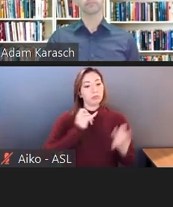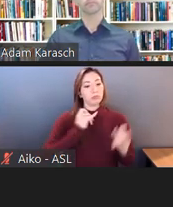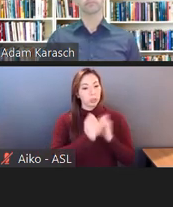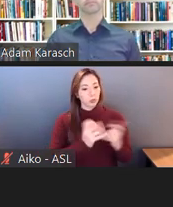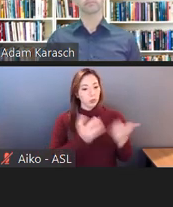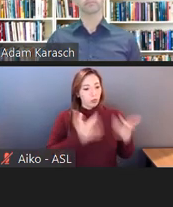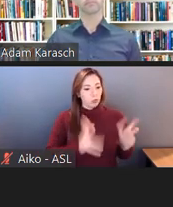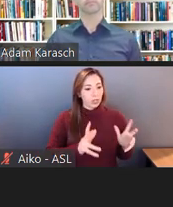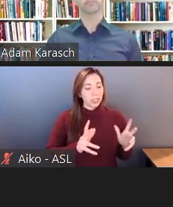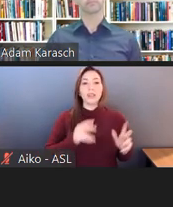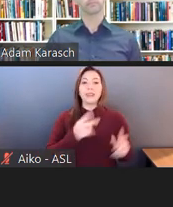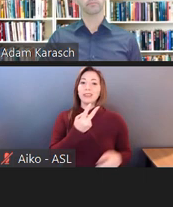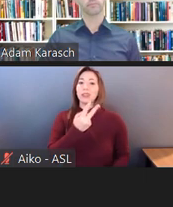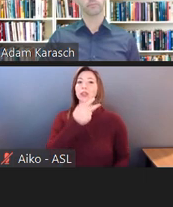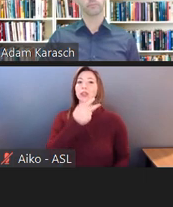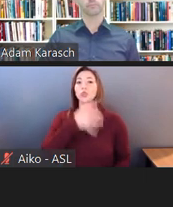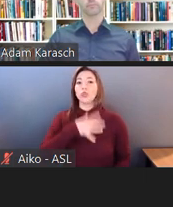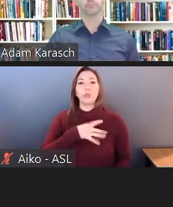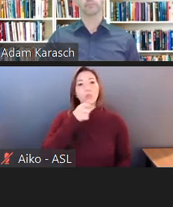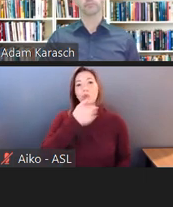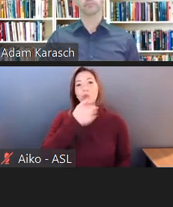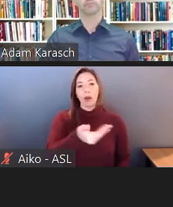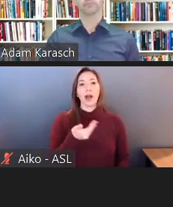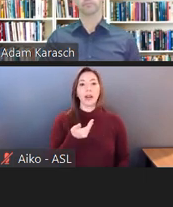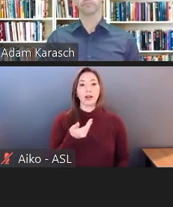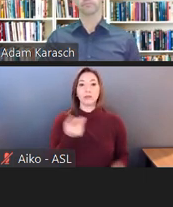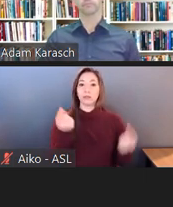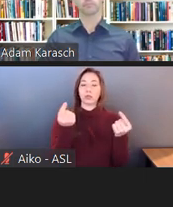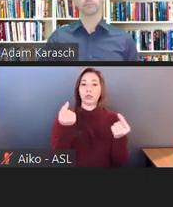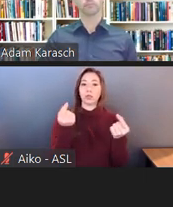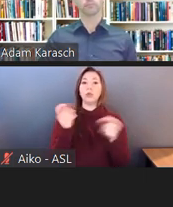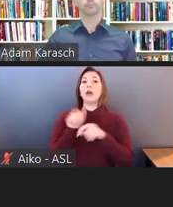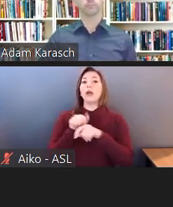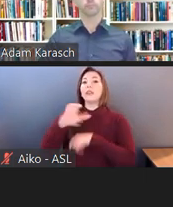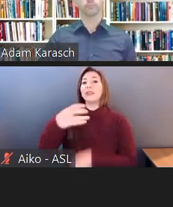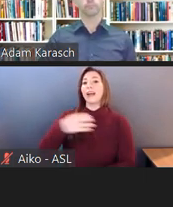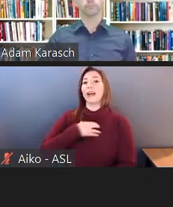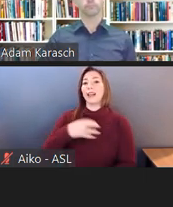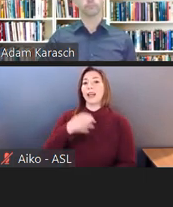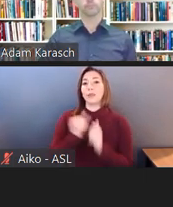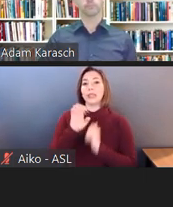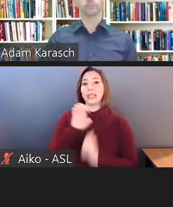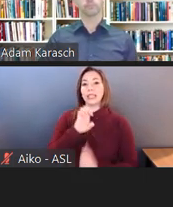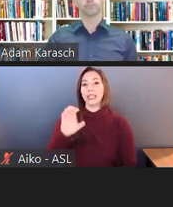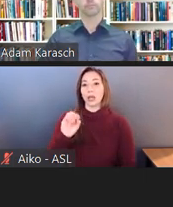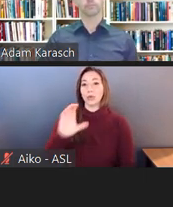Well, they filed a claim with the EEOC. And, again, without getting off on a tangent